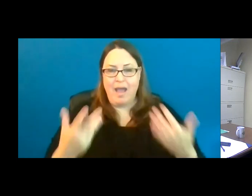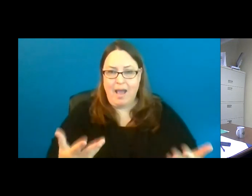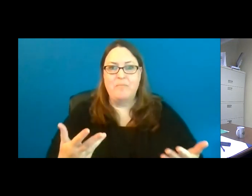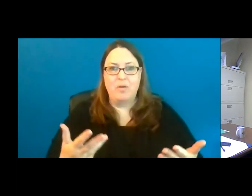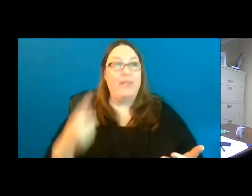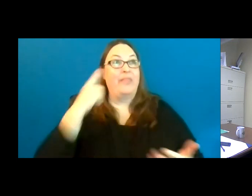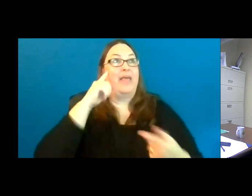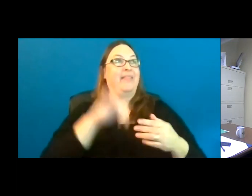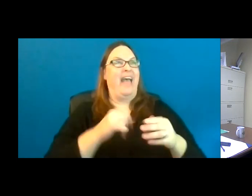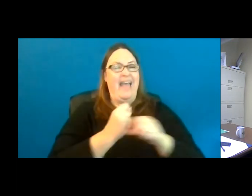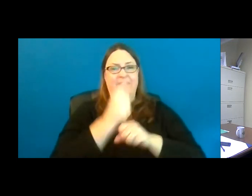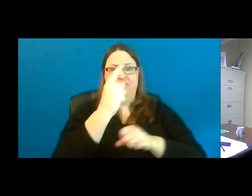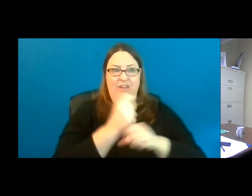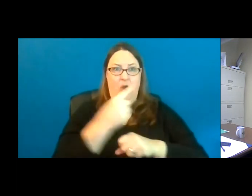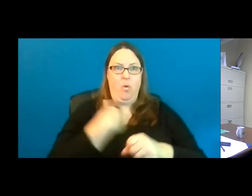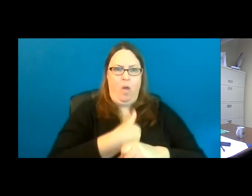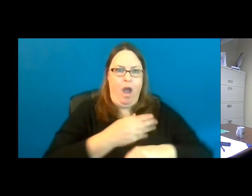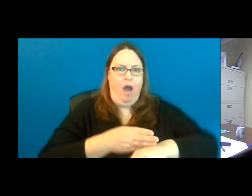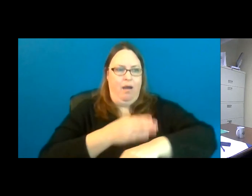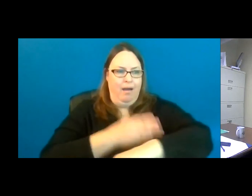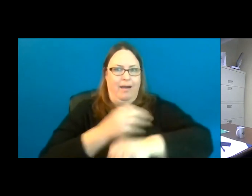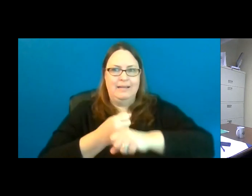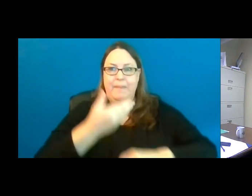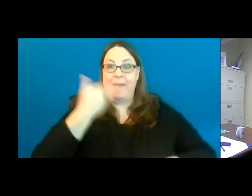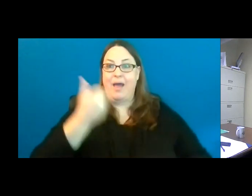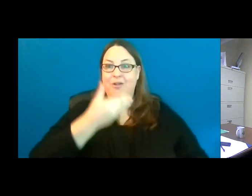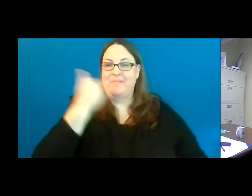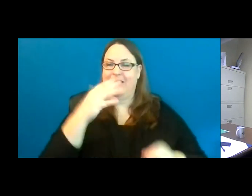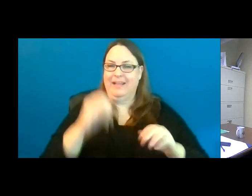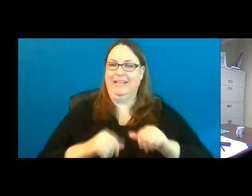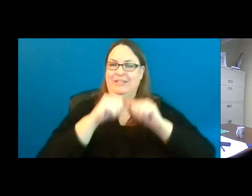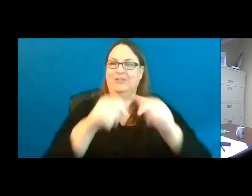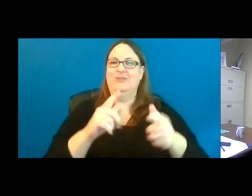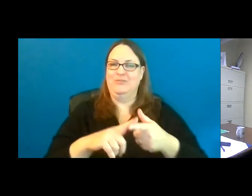that each year we're just getting better and better and continuing to provide more access